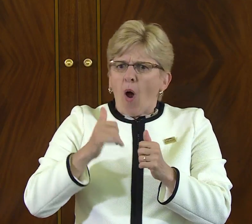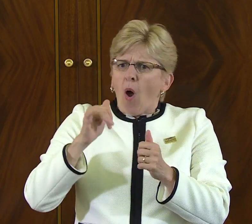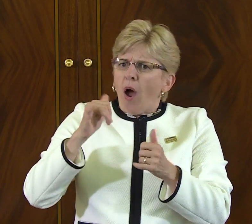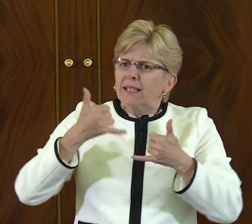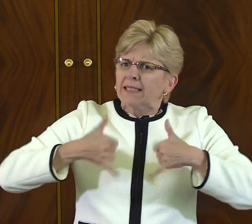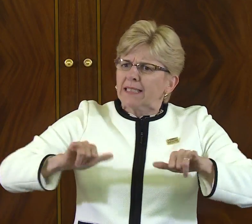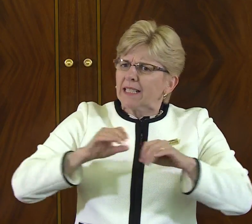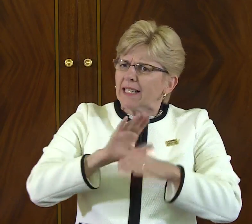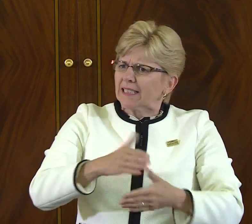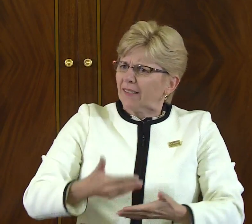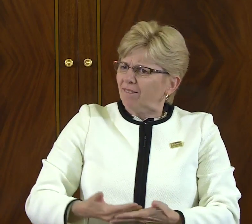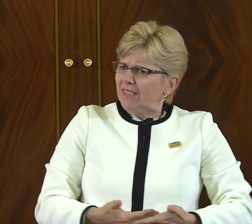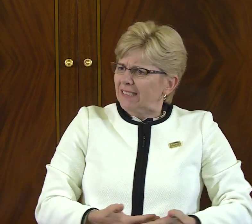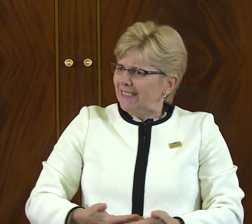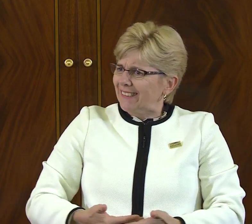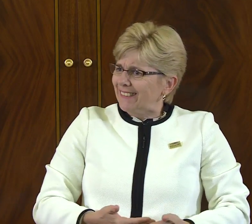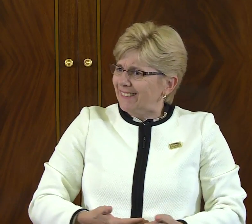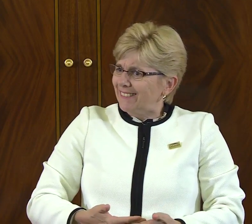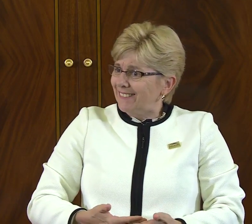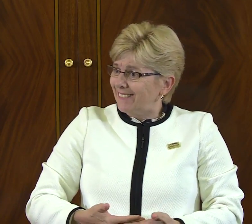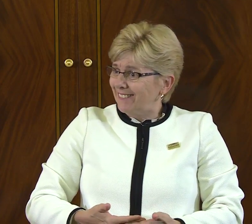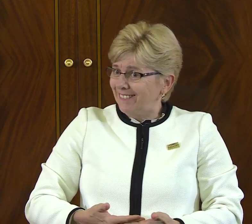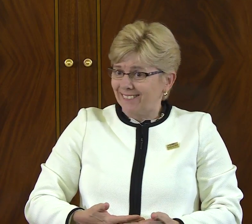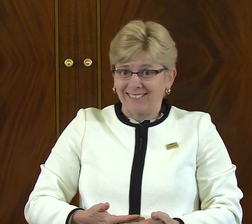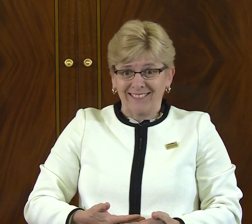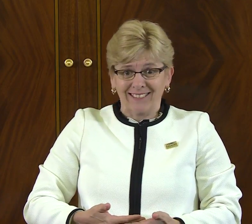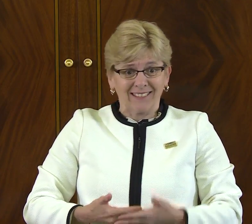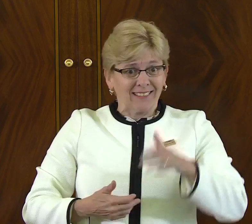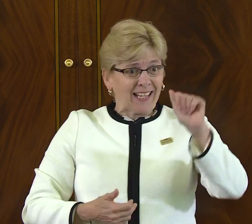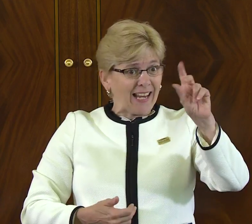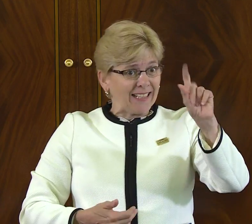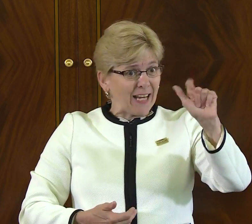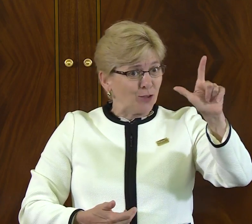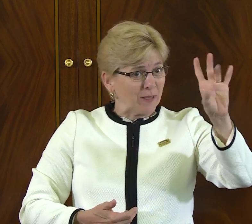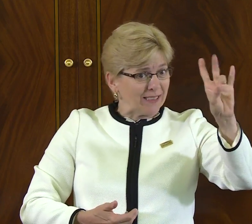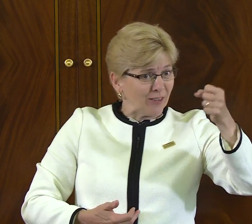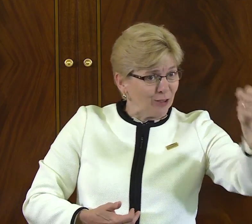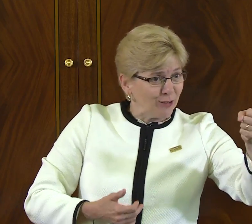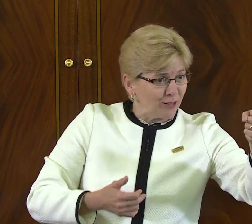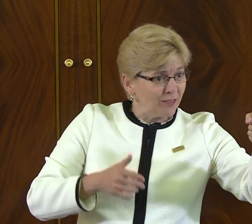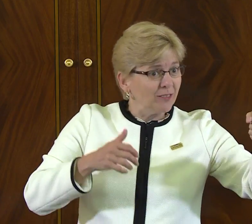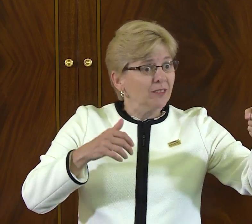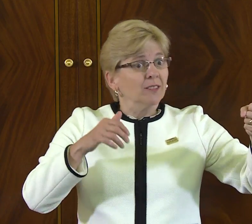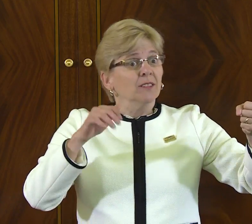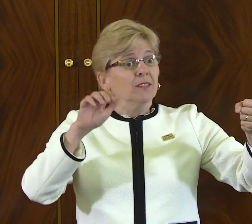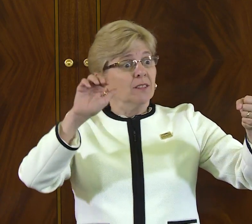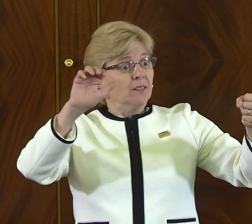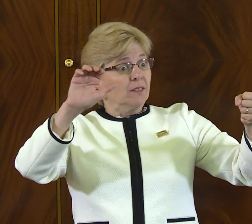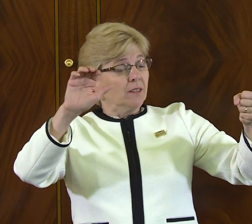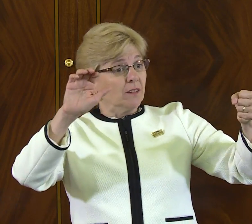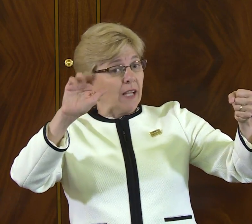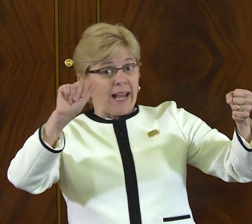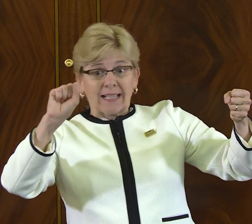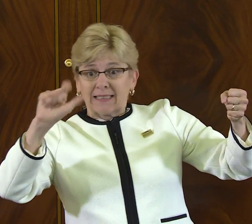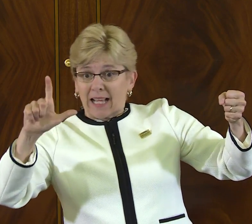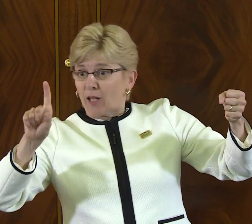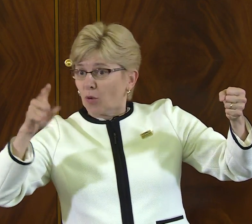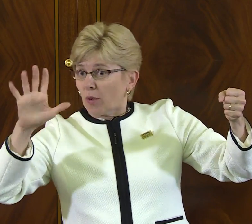in our understanding that American sign language is still in its infancy. ADA is 27 years old.